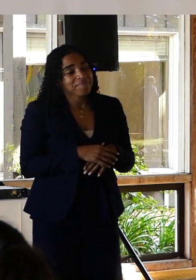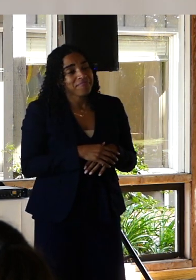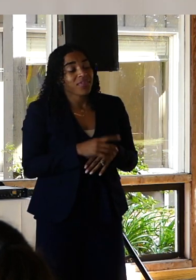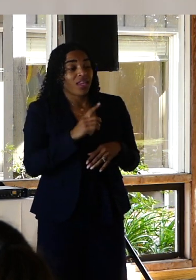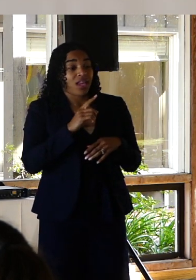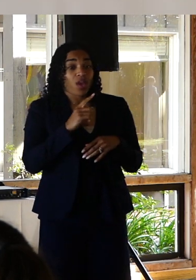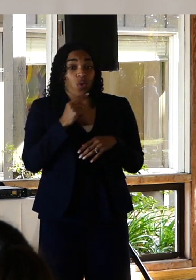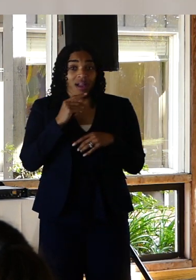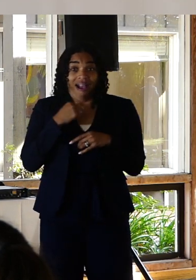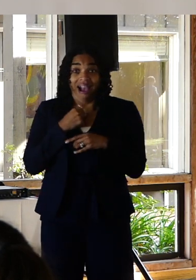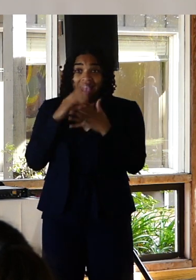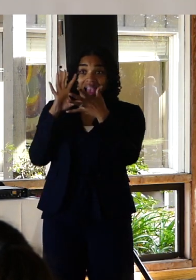being honest